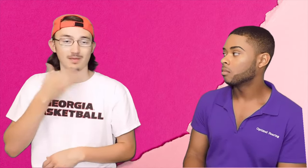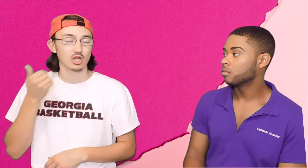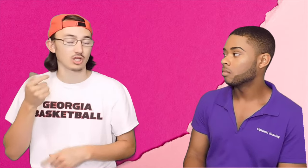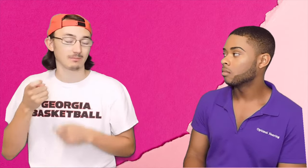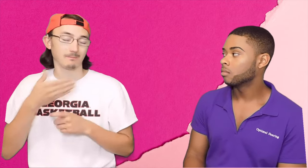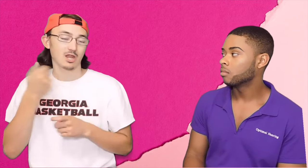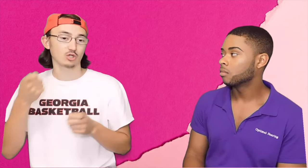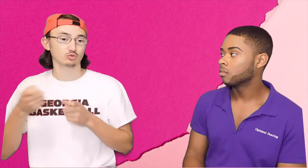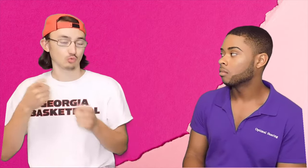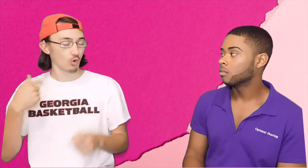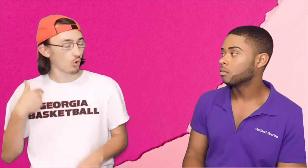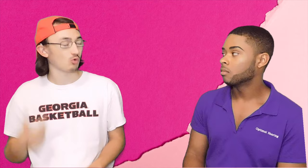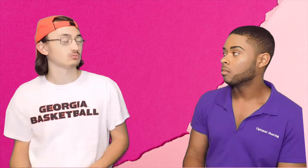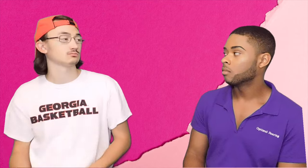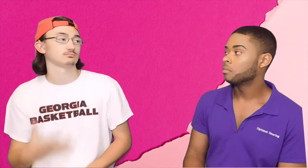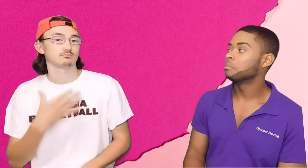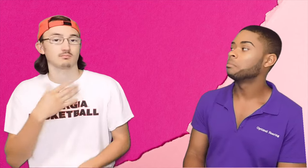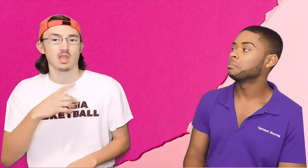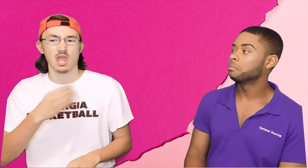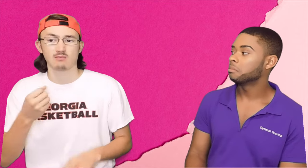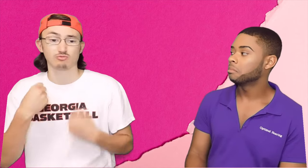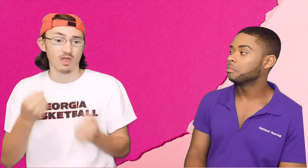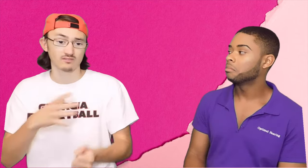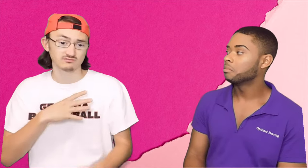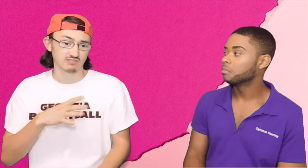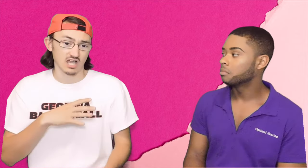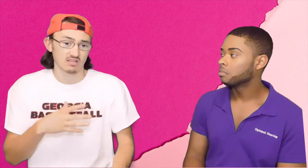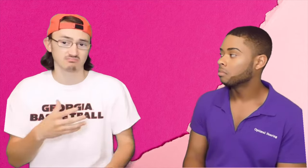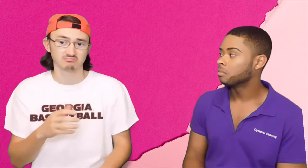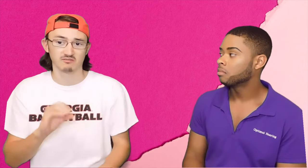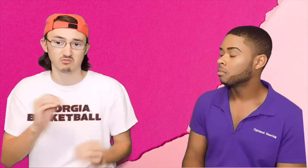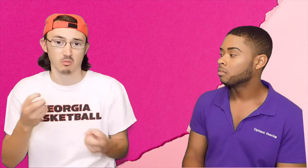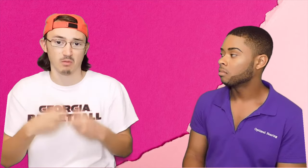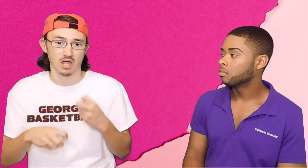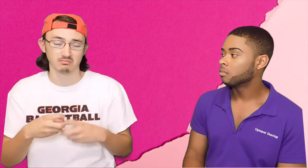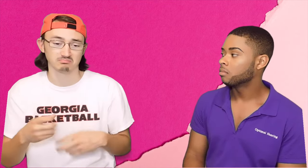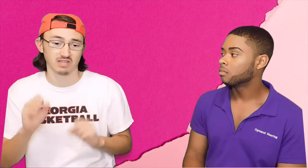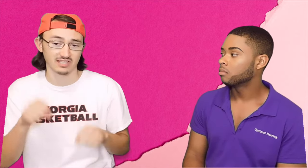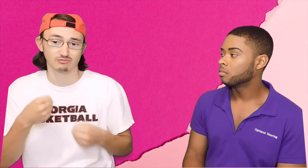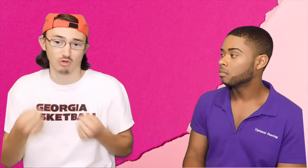so I hear better with more control all over it and I drive just fine. No problem. I can drive..